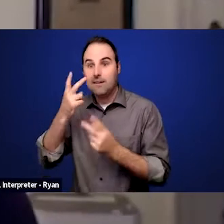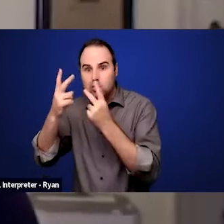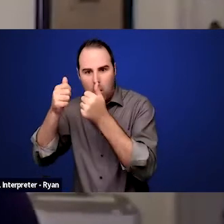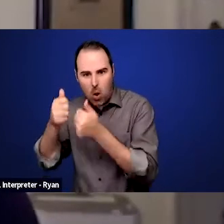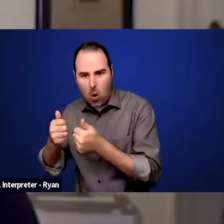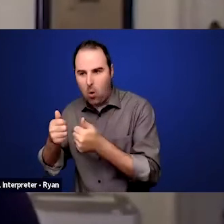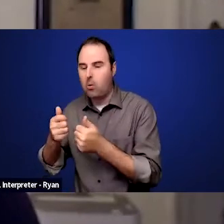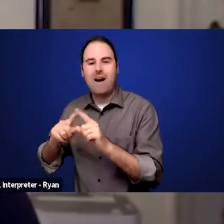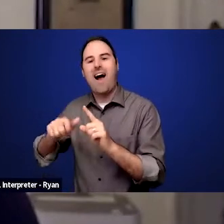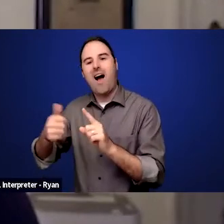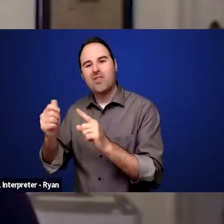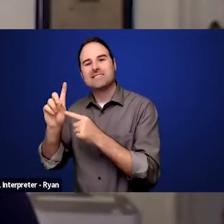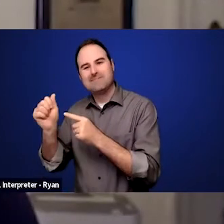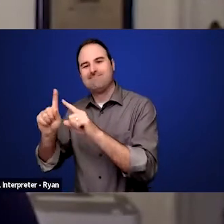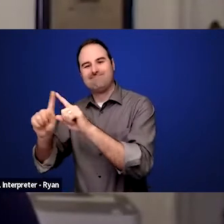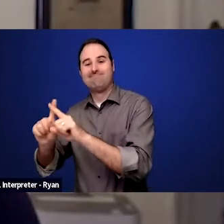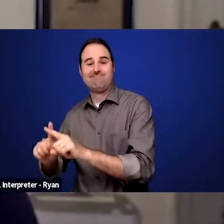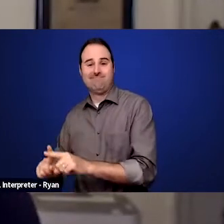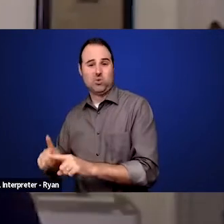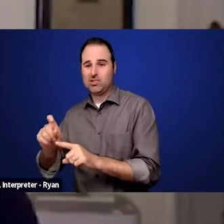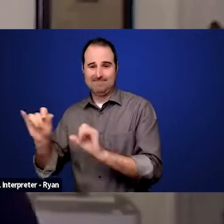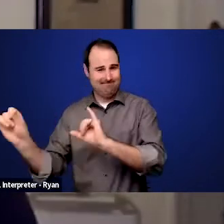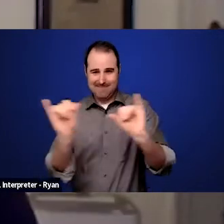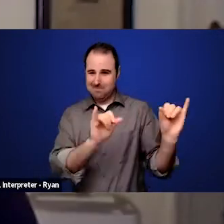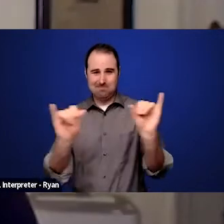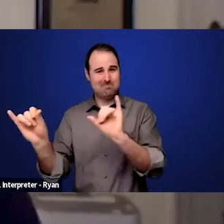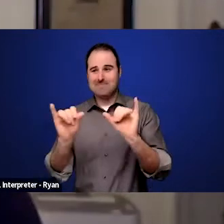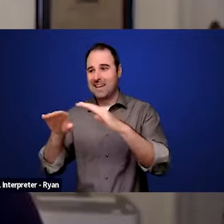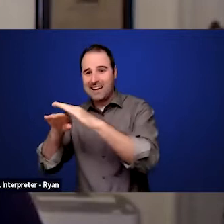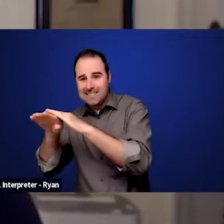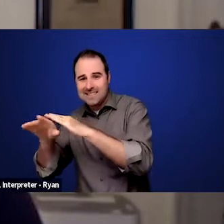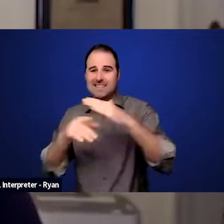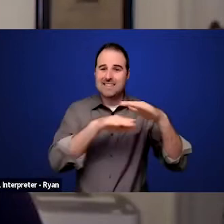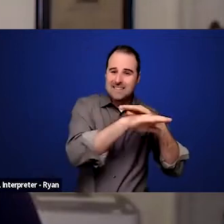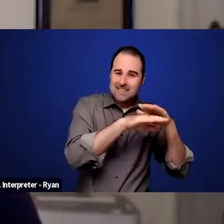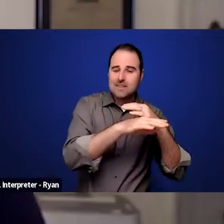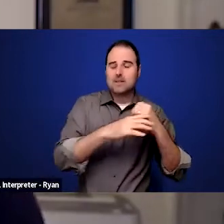and that students at the university community college level, whatever it may be,